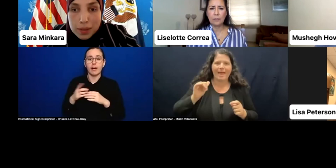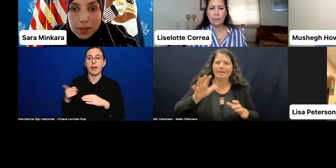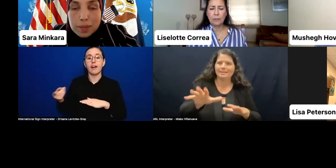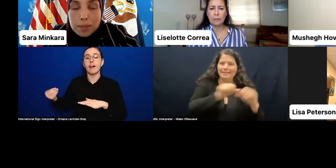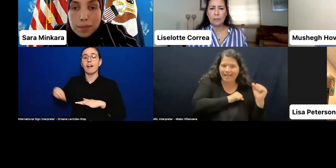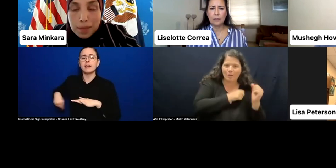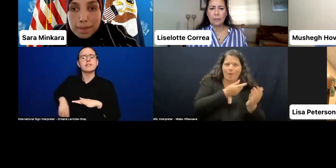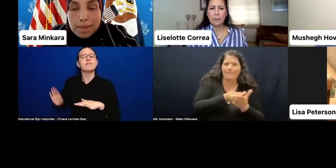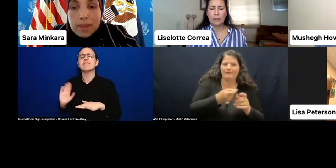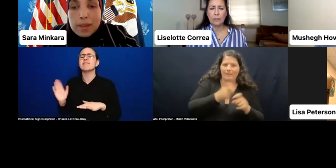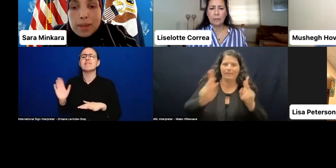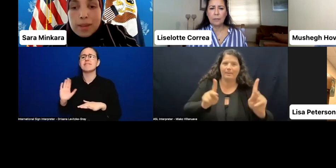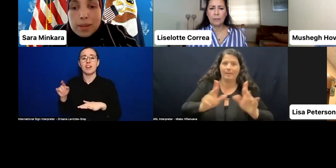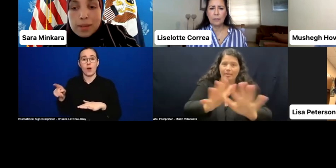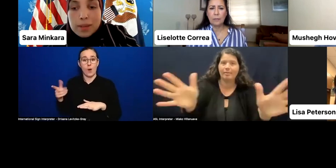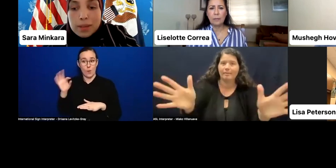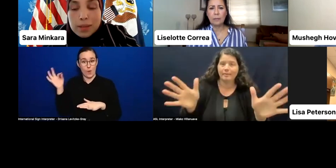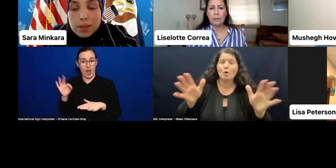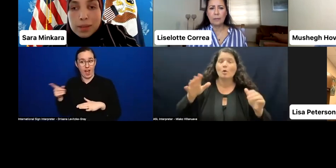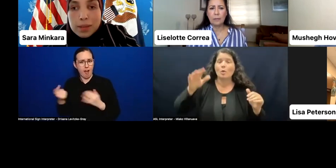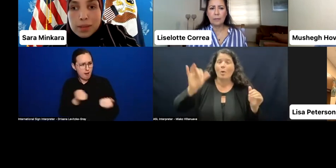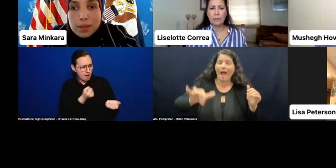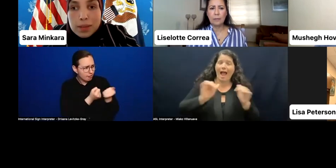And the networks that are created by corruption